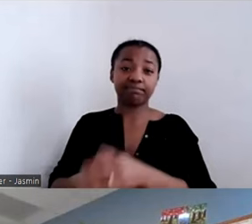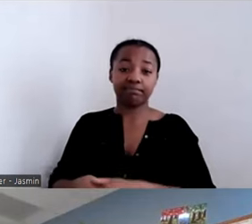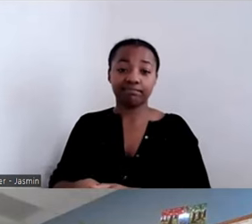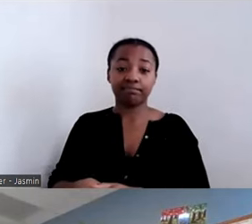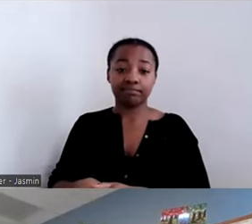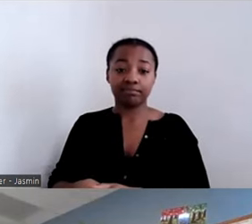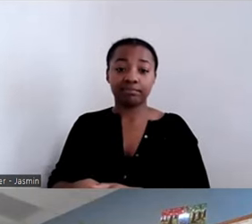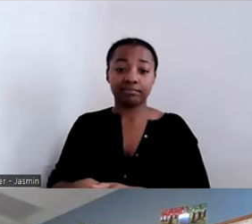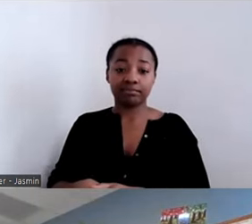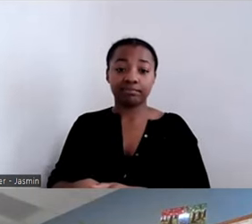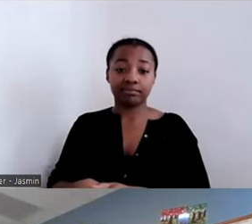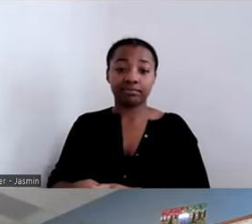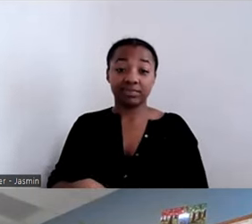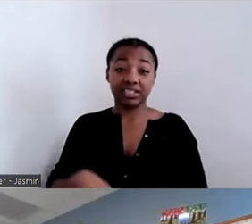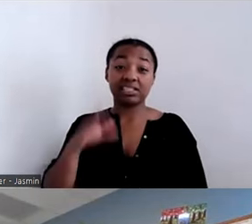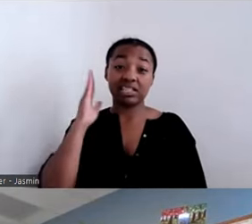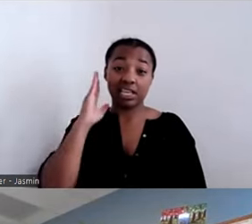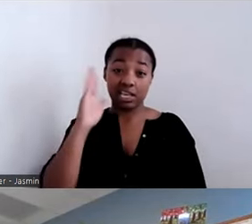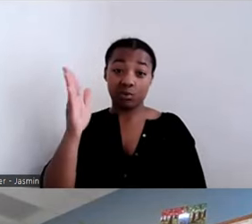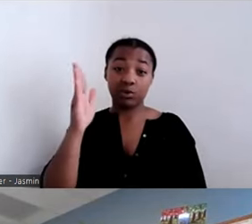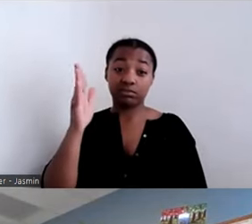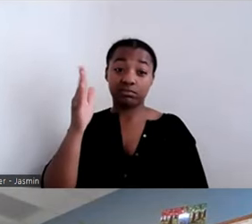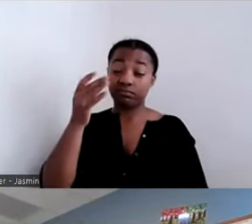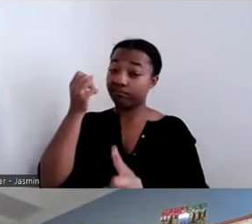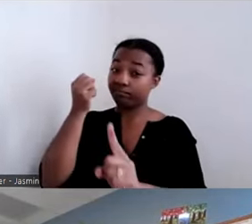would actually change the dynamic of how we approach the work.